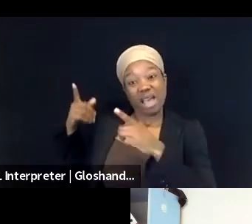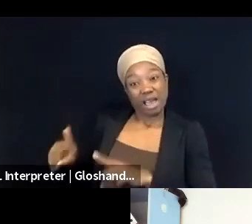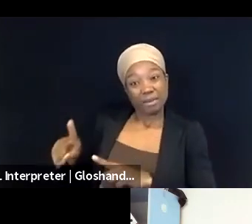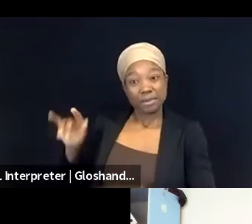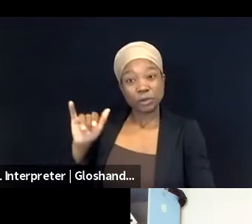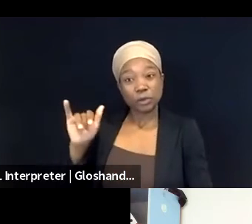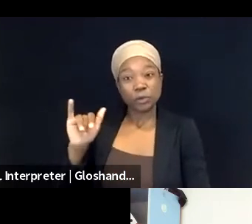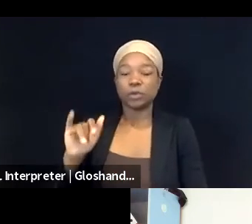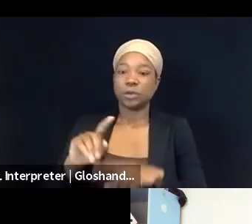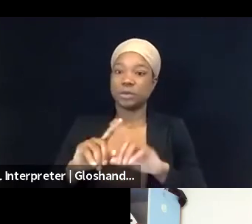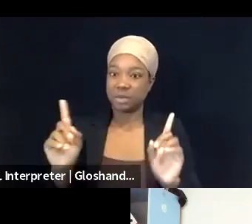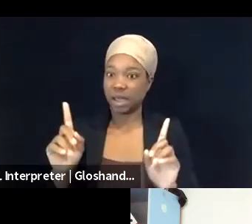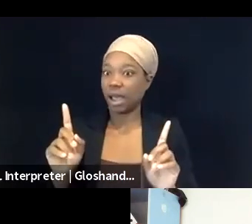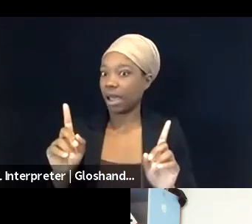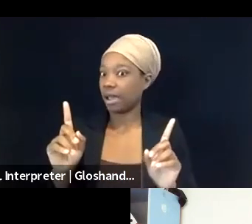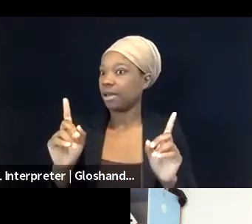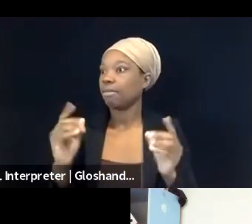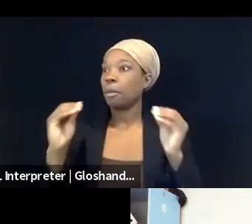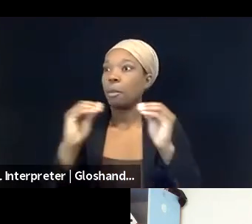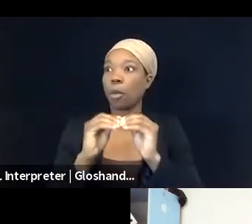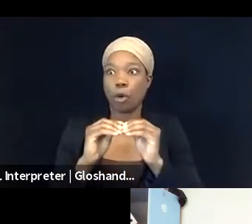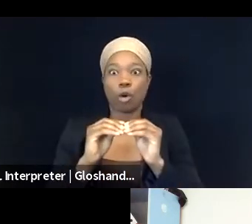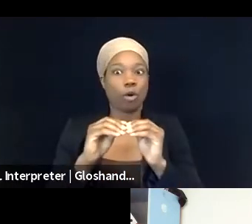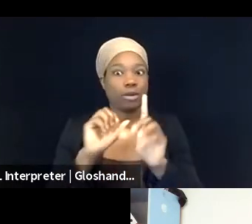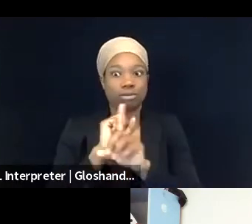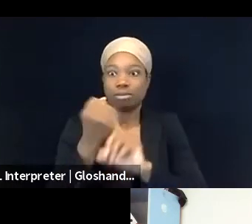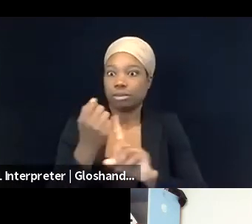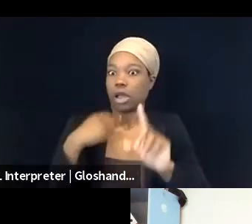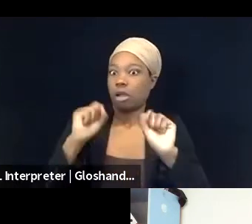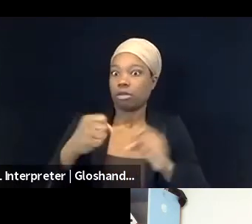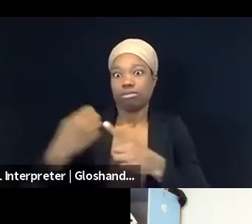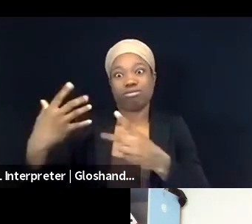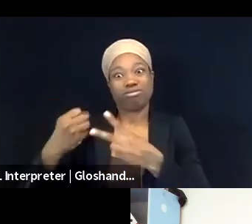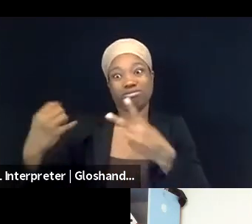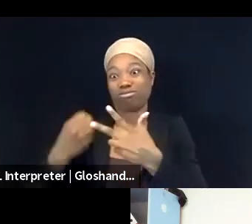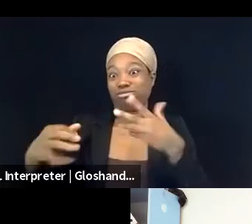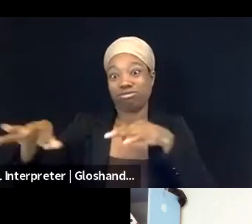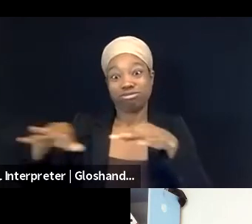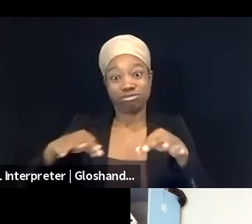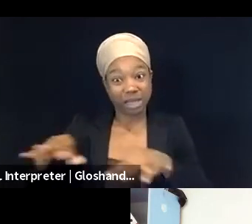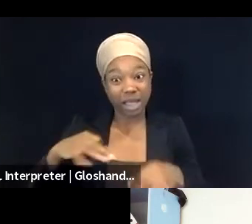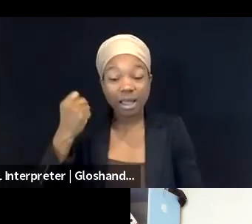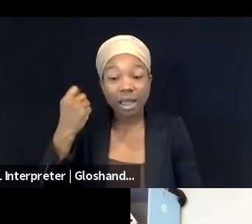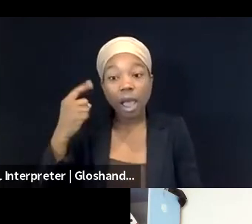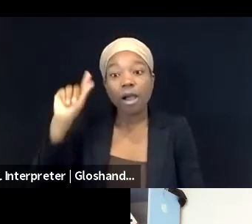on so much more cases. I mean, 7amleh Center alone documented 600 cases in three weeks.